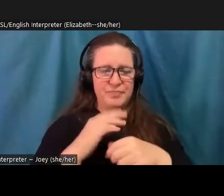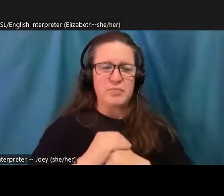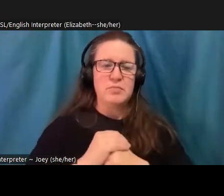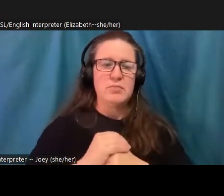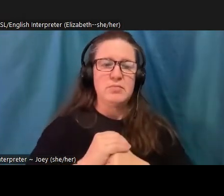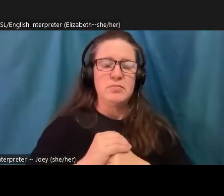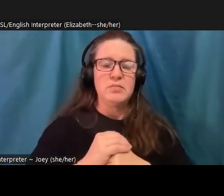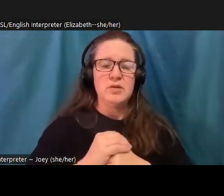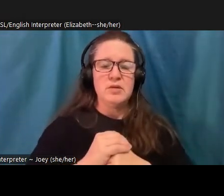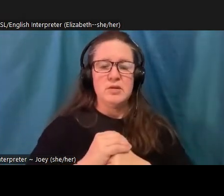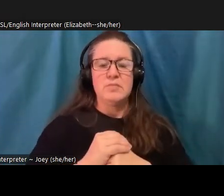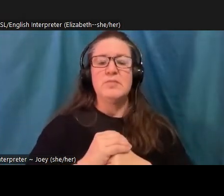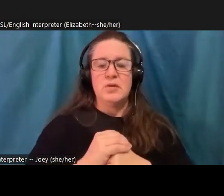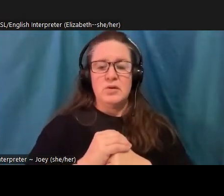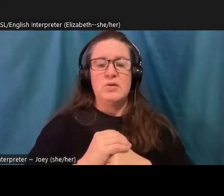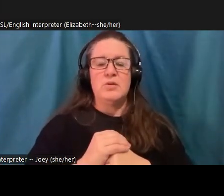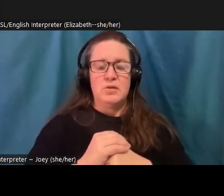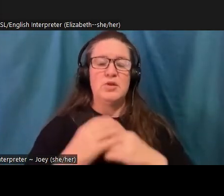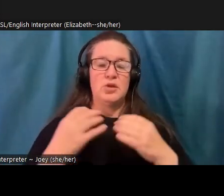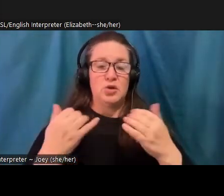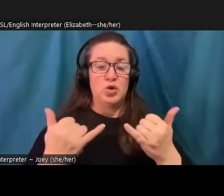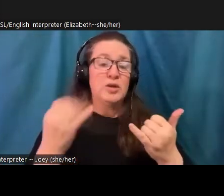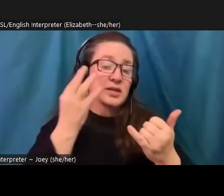current experience of climate injustice is magnifying past and